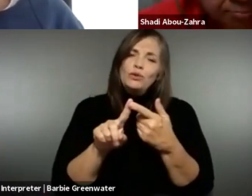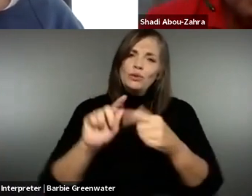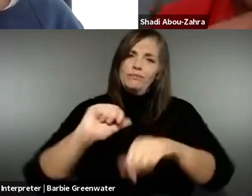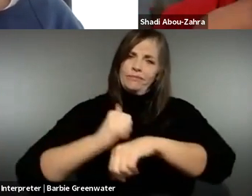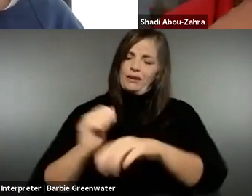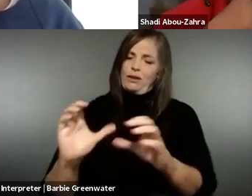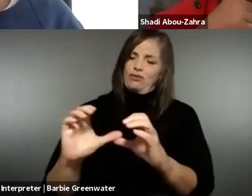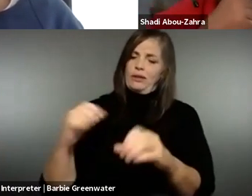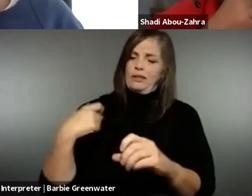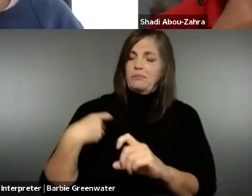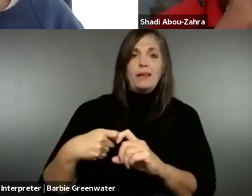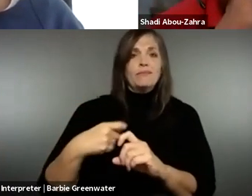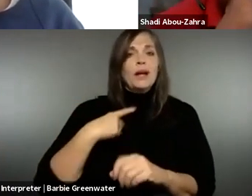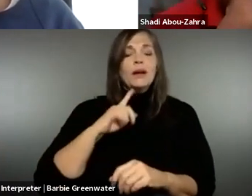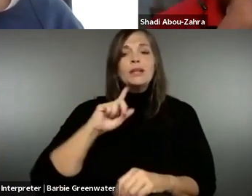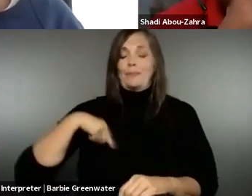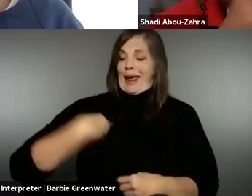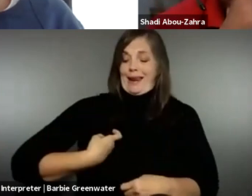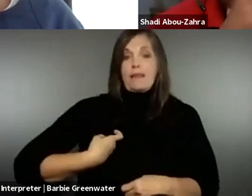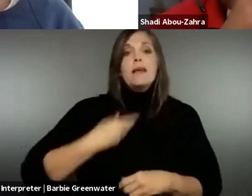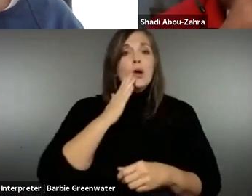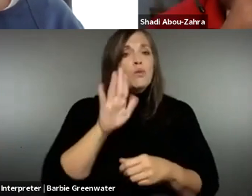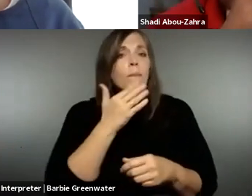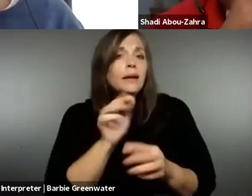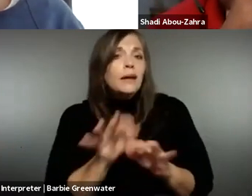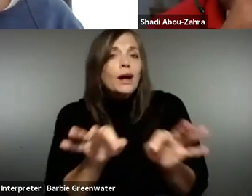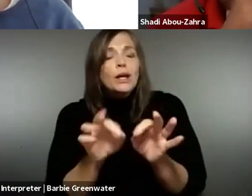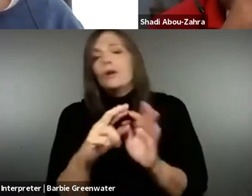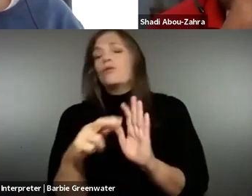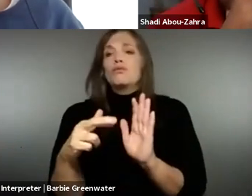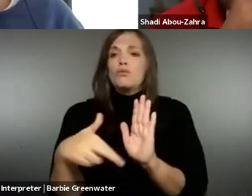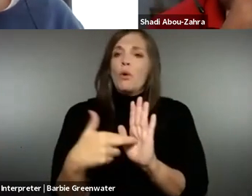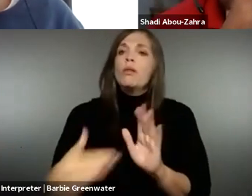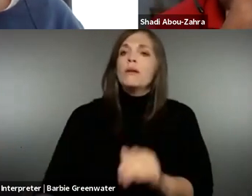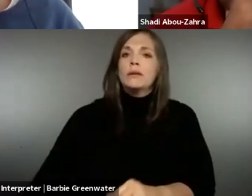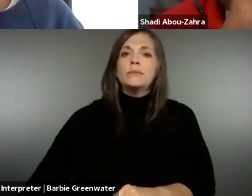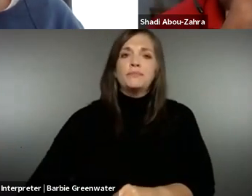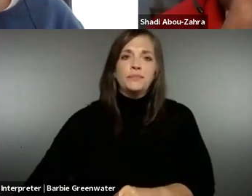in place and I think it will play a key role. Thanks, Alejandro. From the UK perspective,